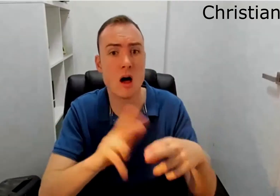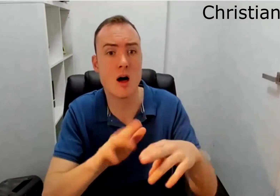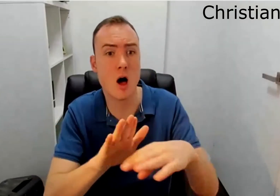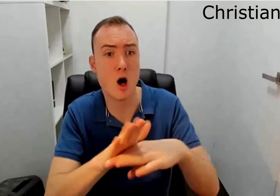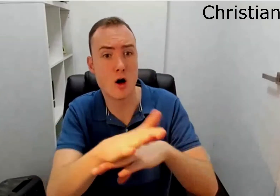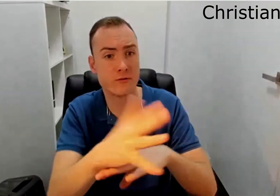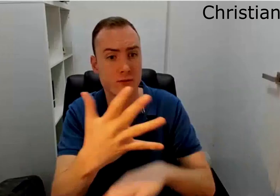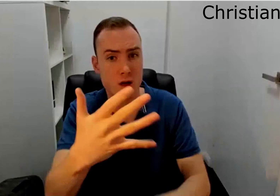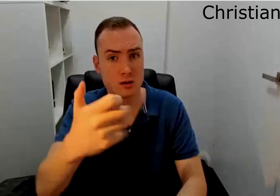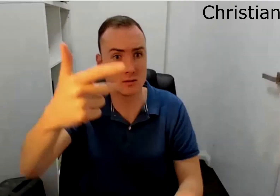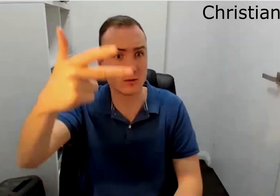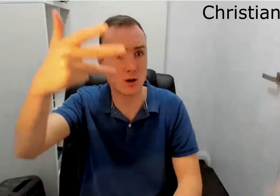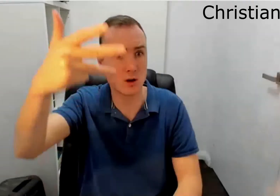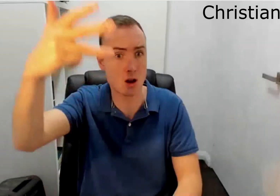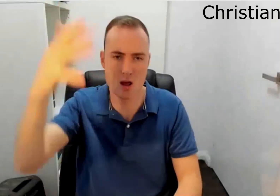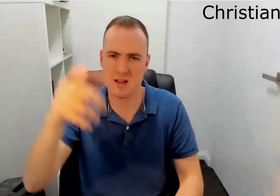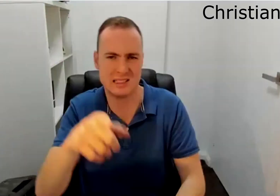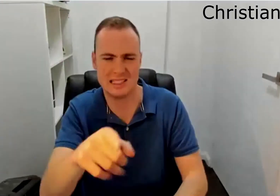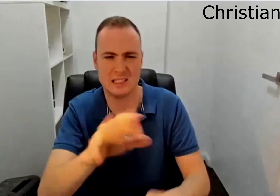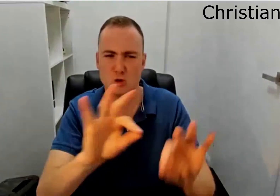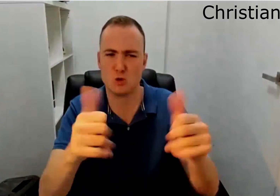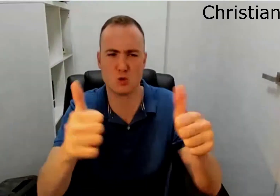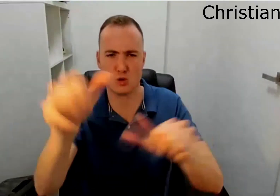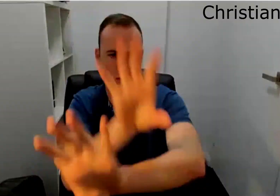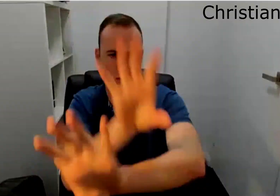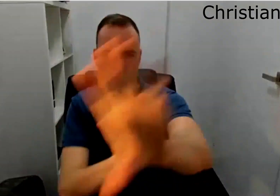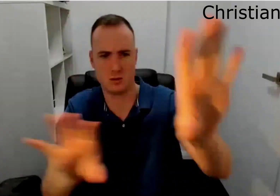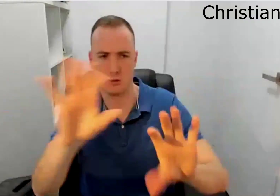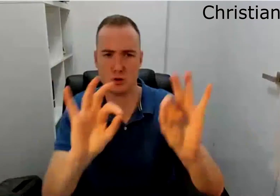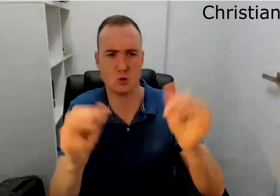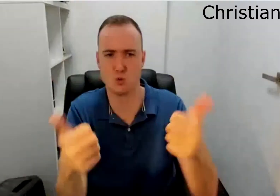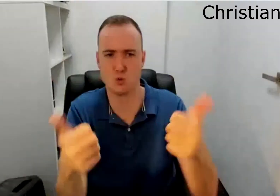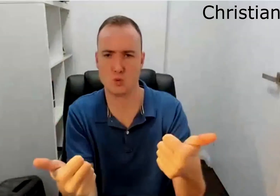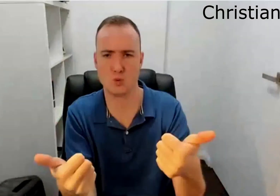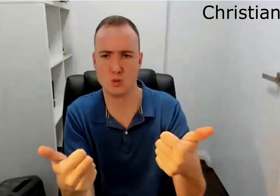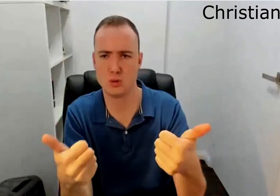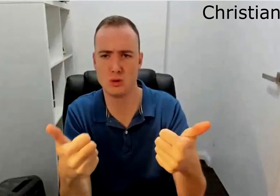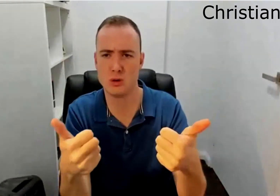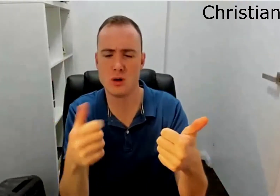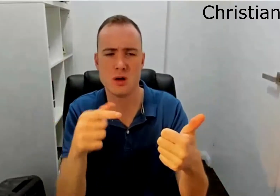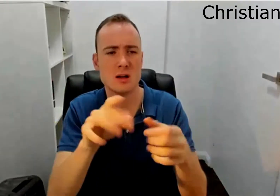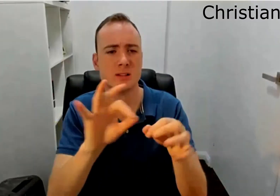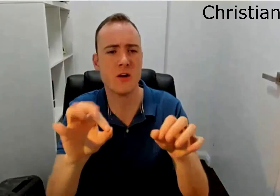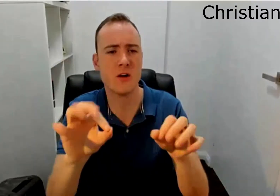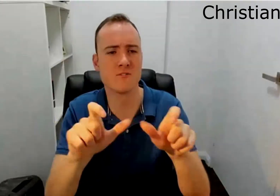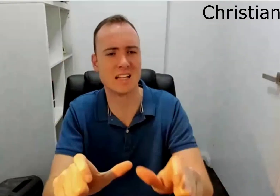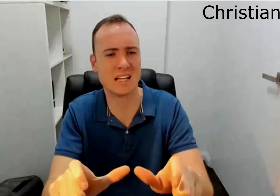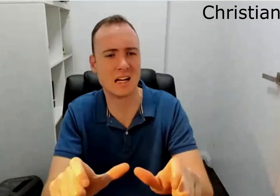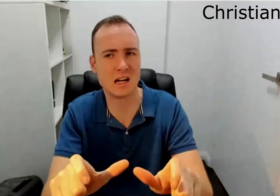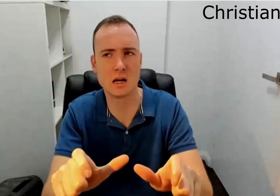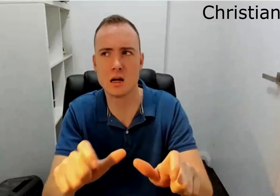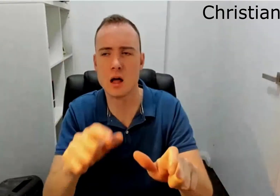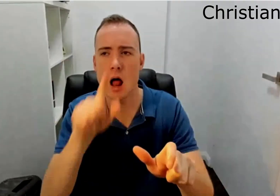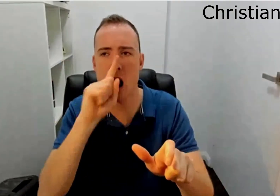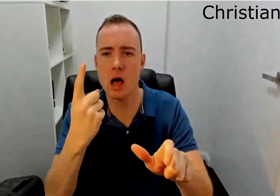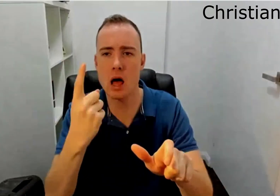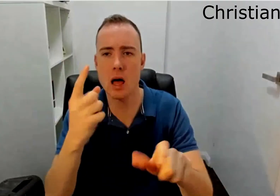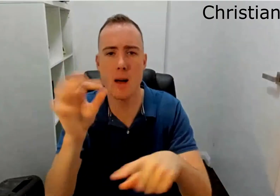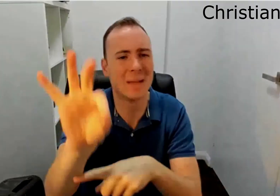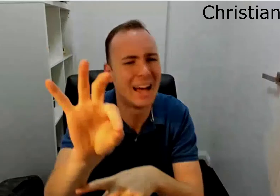Definitely, you know it can handle that. But if we're looking at you know 10 plus people the configuration is not good. It's not fixed